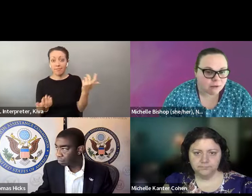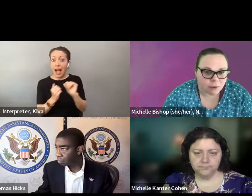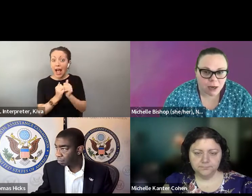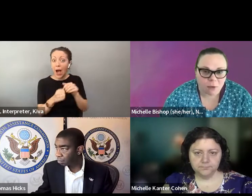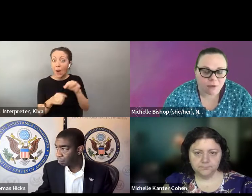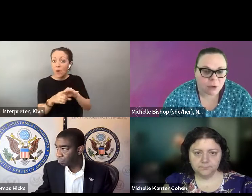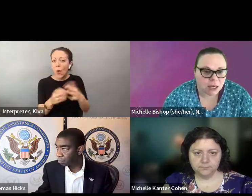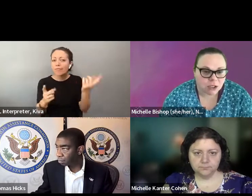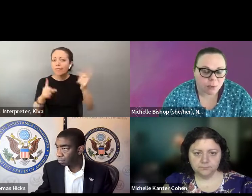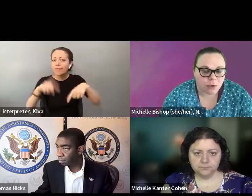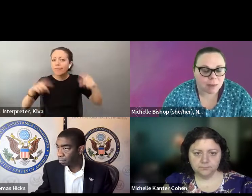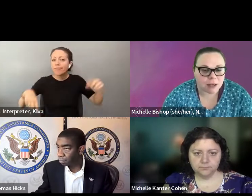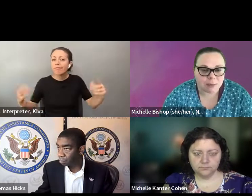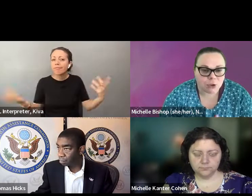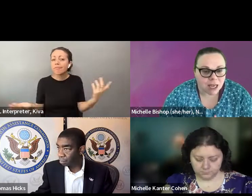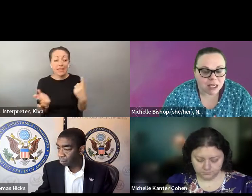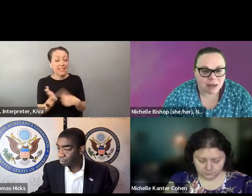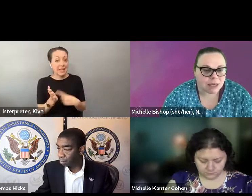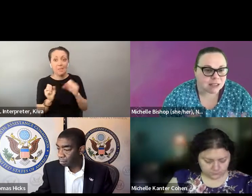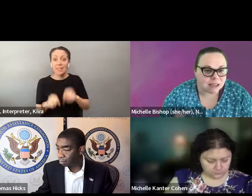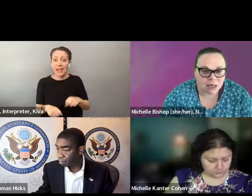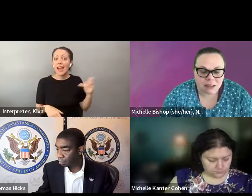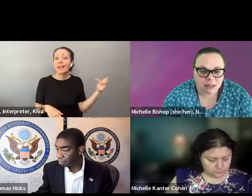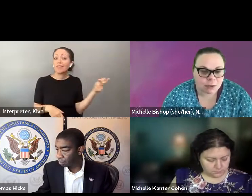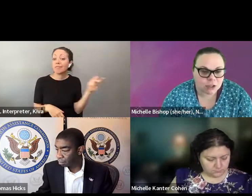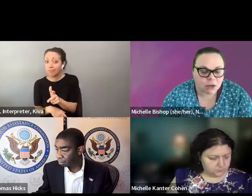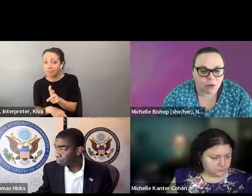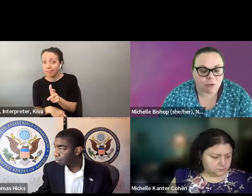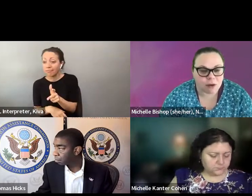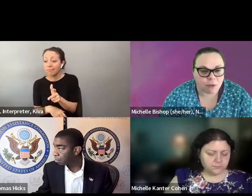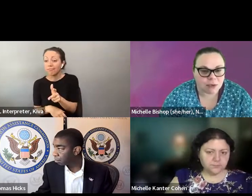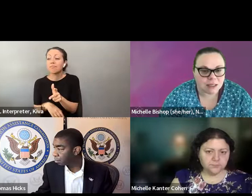So what options are available to you as a voter with a disability in many ways depends on where you live. disability in many way depend on where you live.